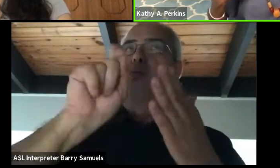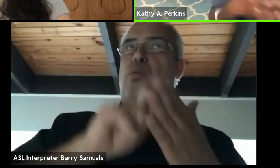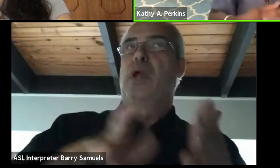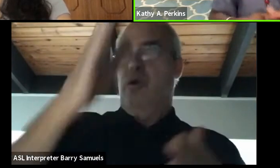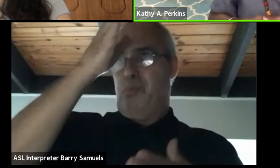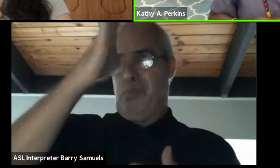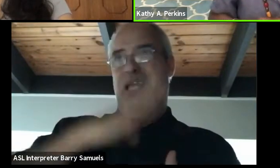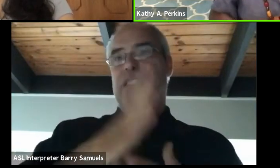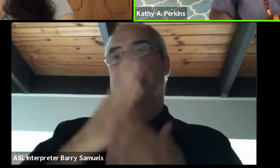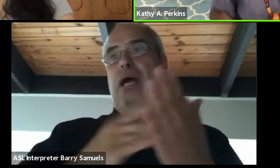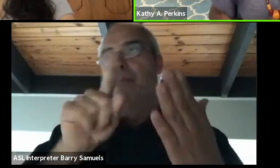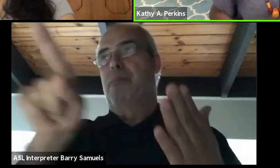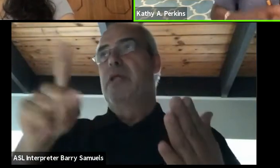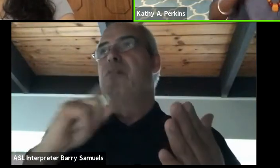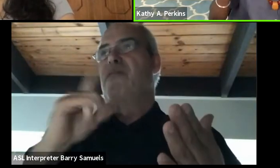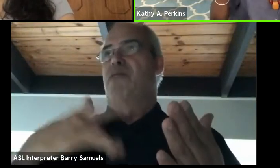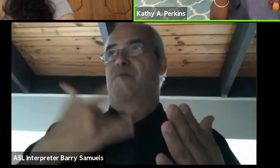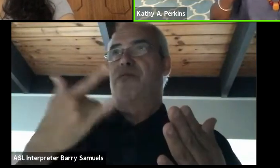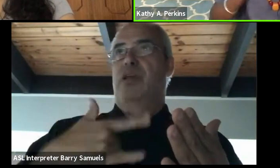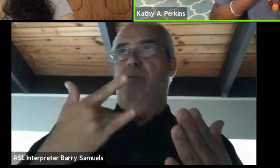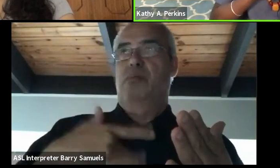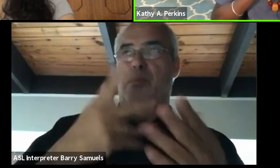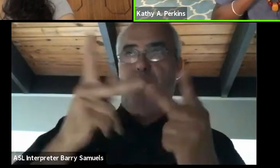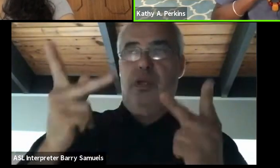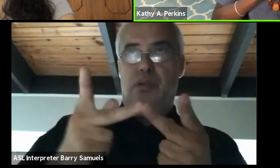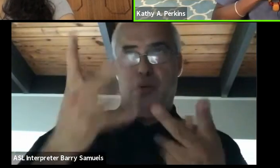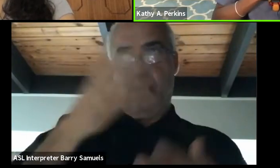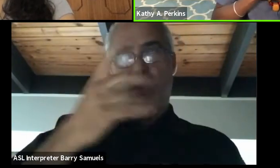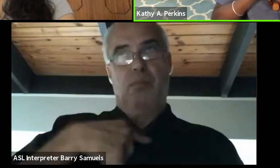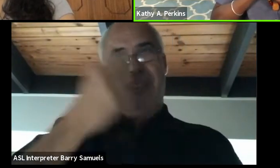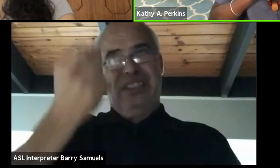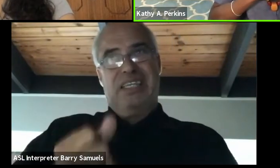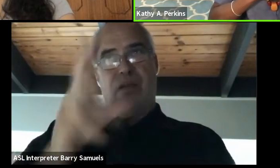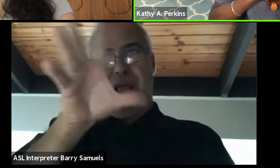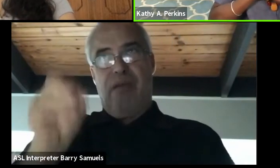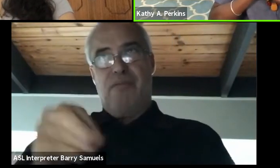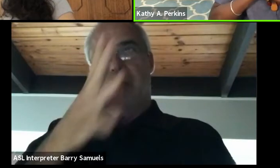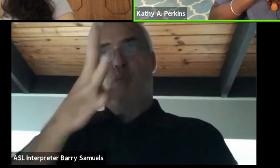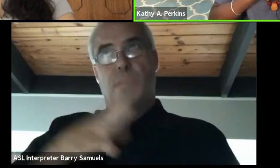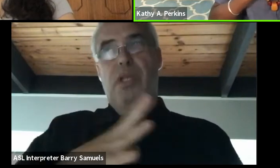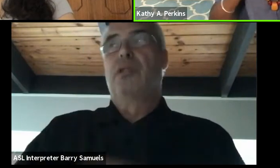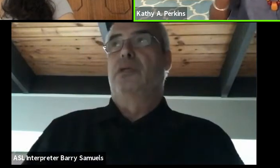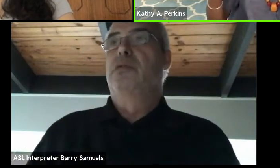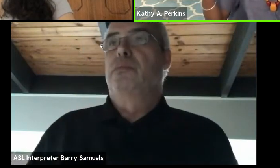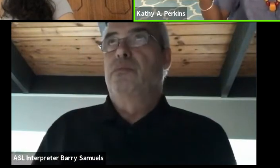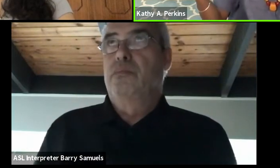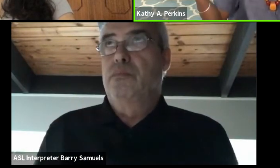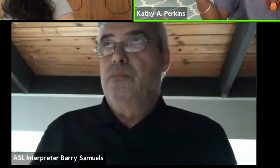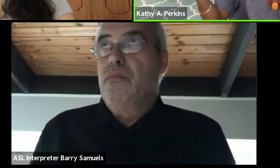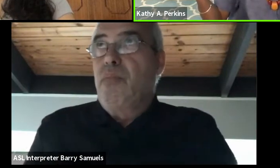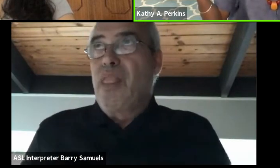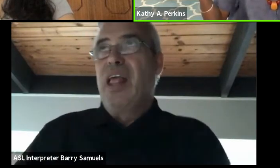I felt some incredible plays about South African women. So, that's where that started.